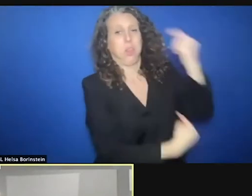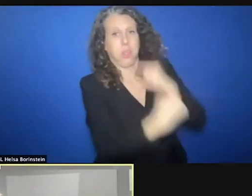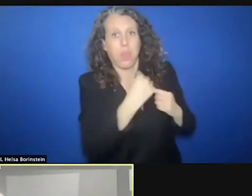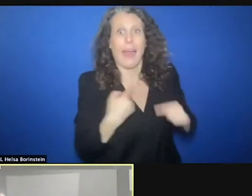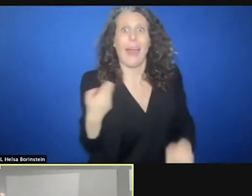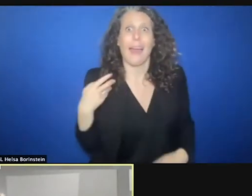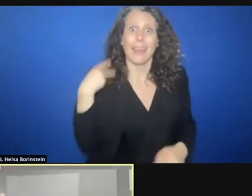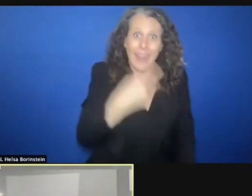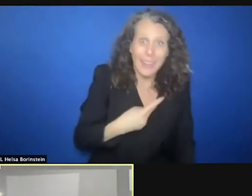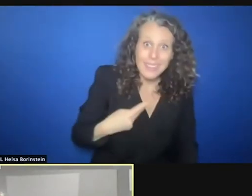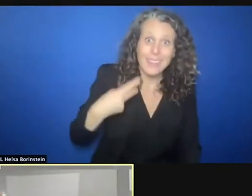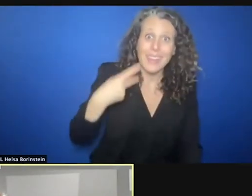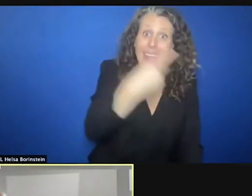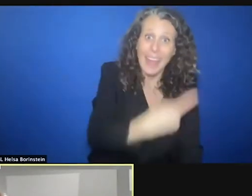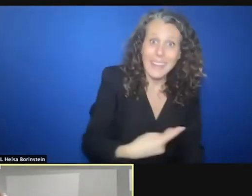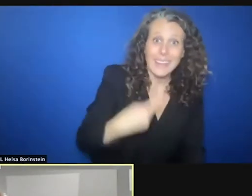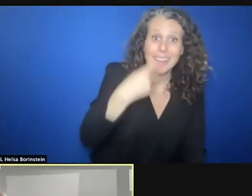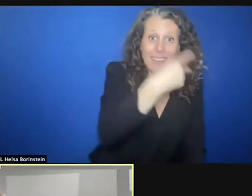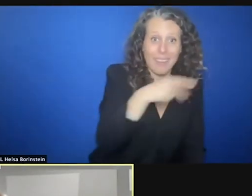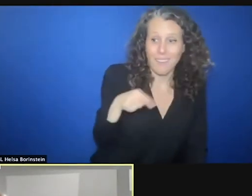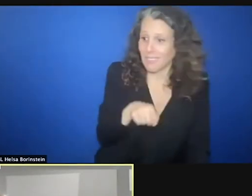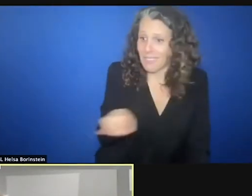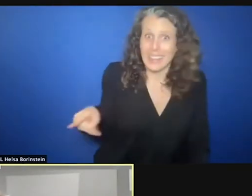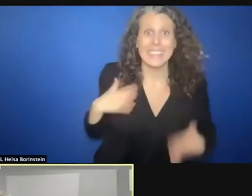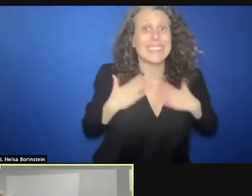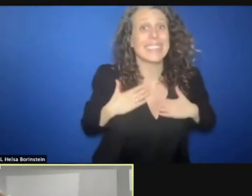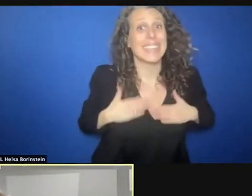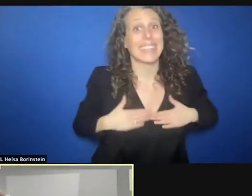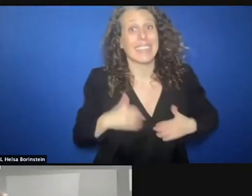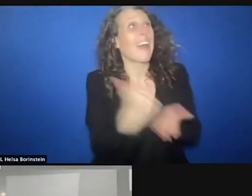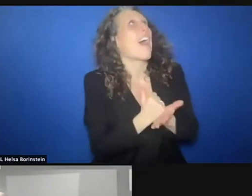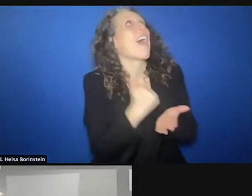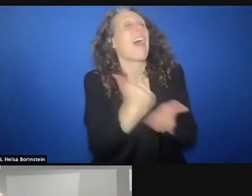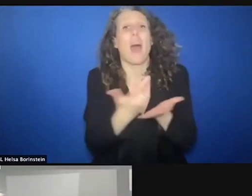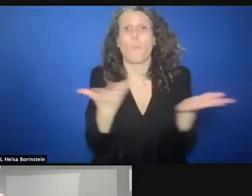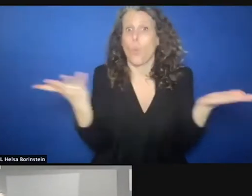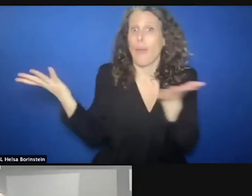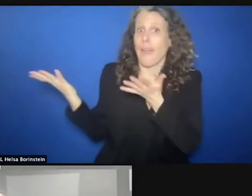or protecting them in their hour of greatest need. >> CHRIS GUNNESS: We'll be coming back to you at